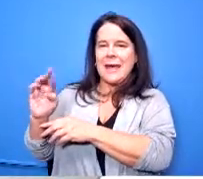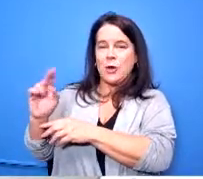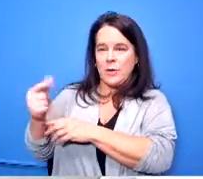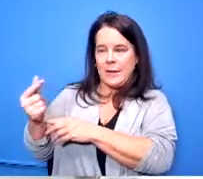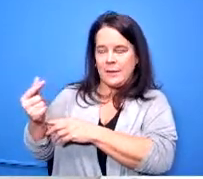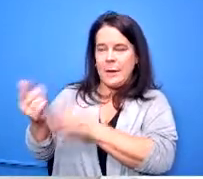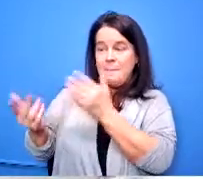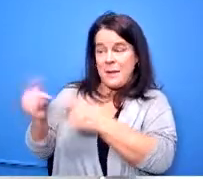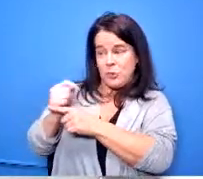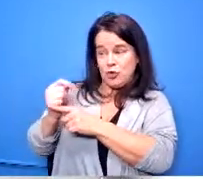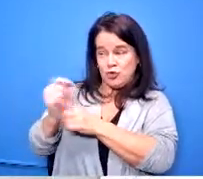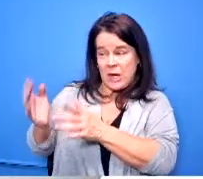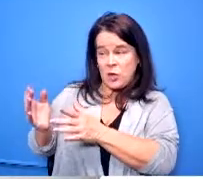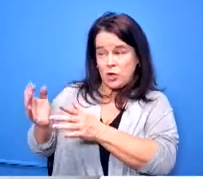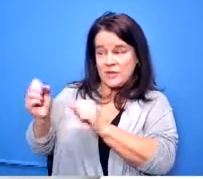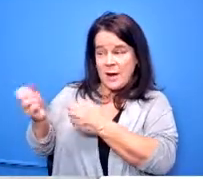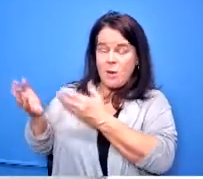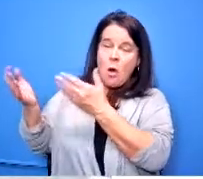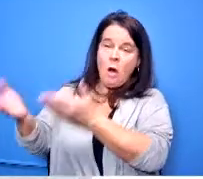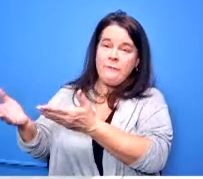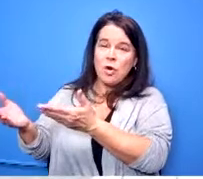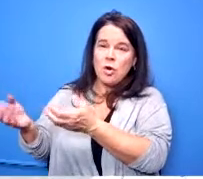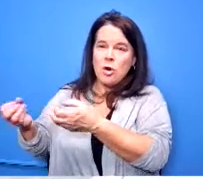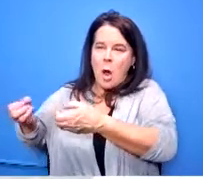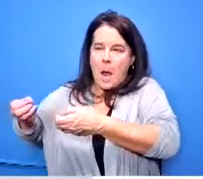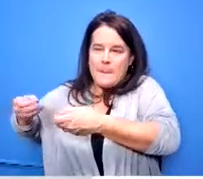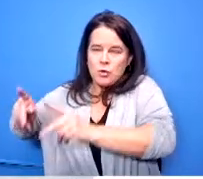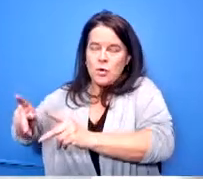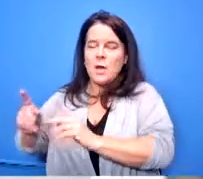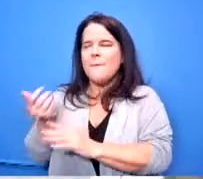some opportunities for some students it would be a small number of students at that point right